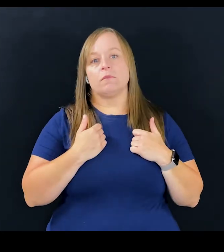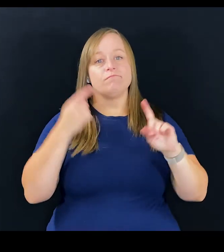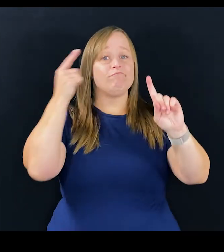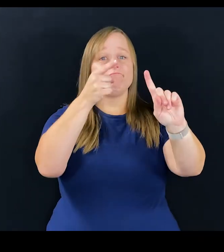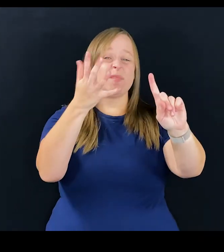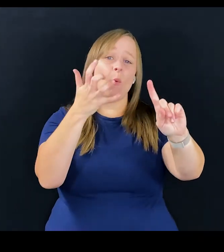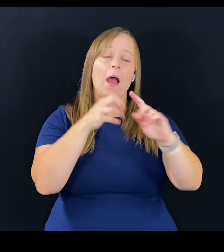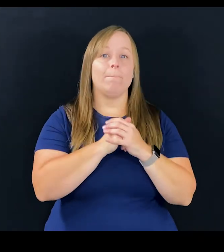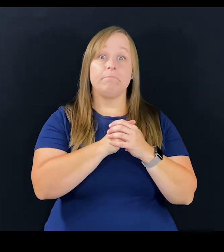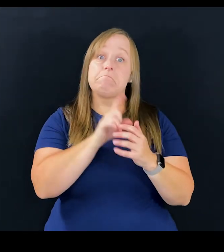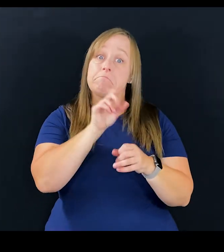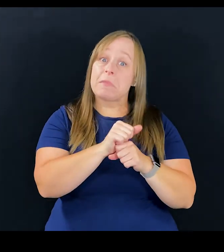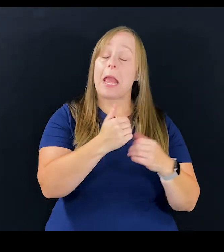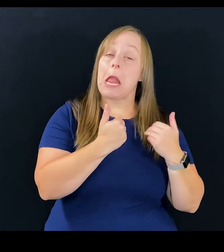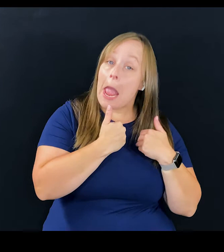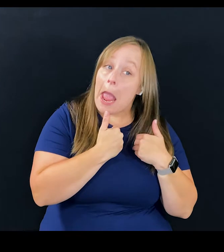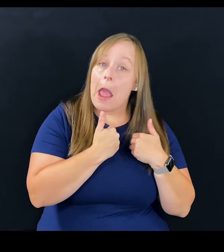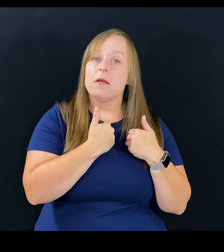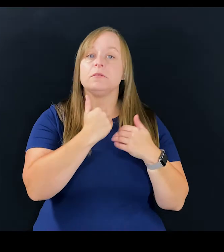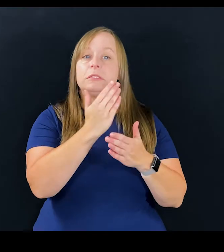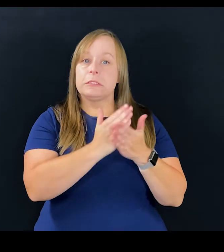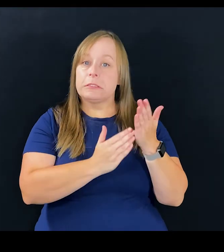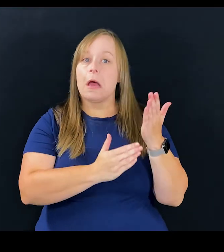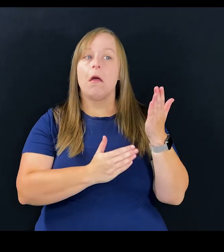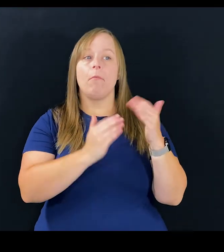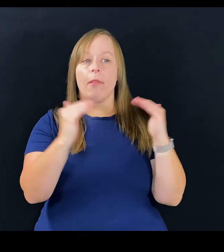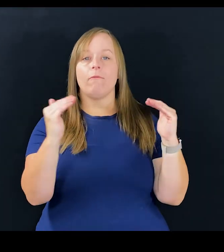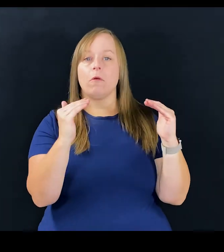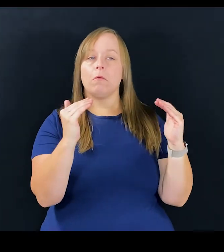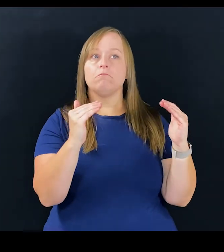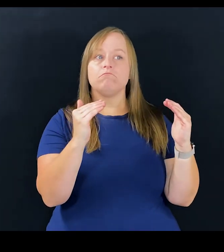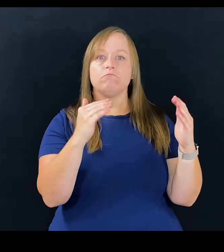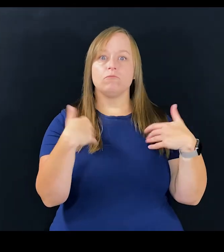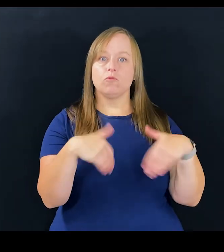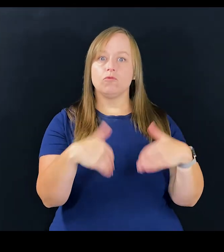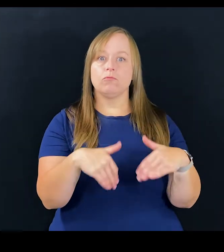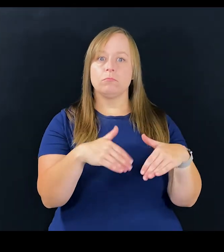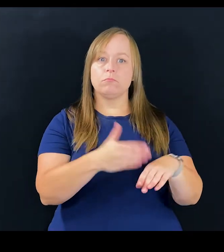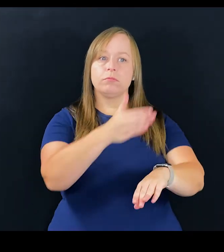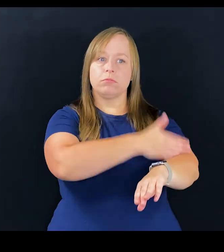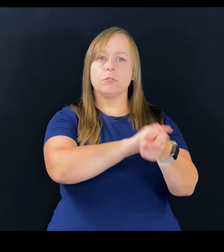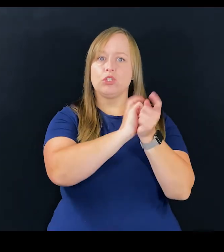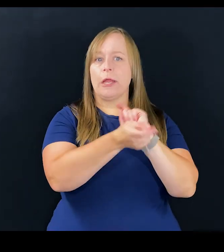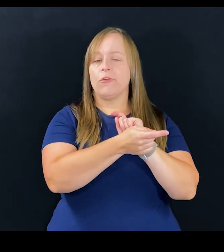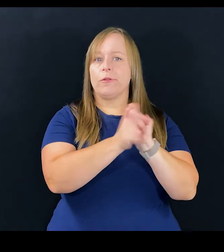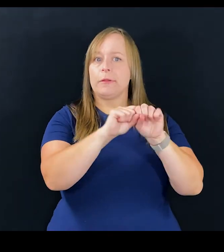And it has, on some level, made profound changes.